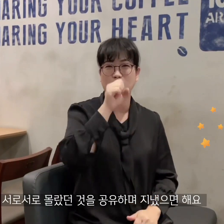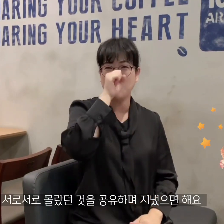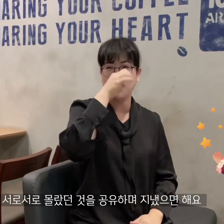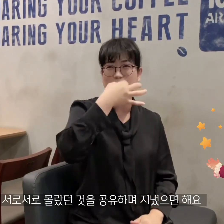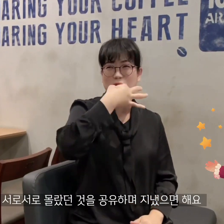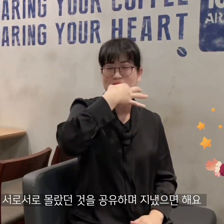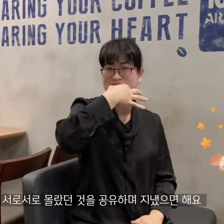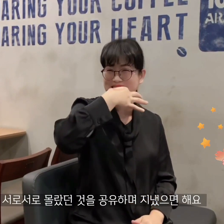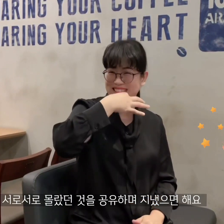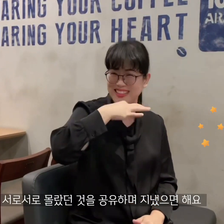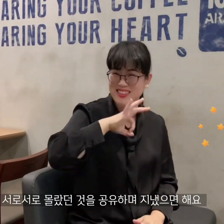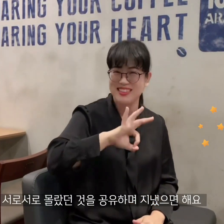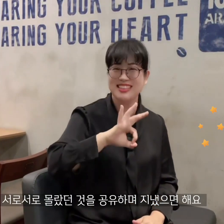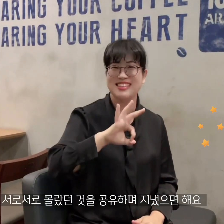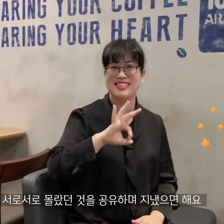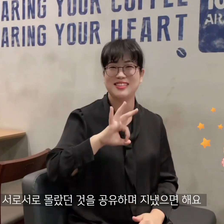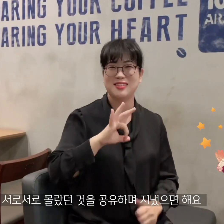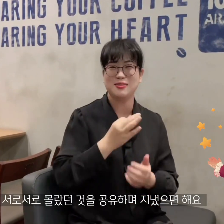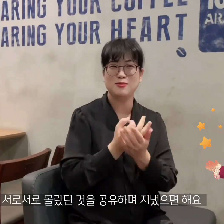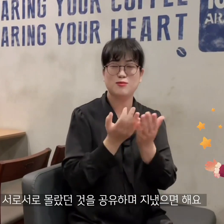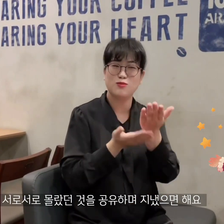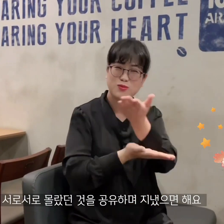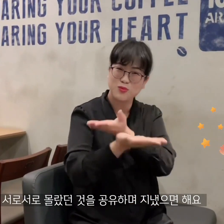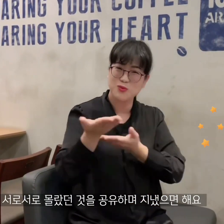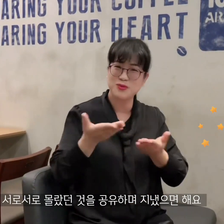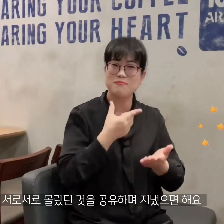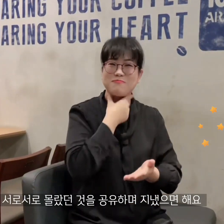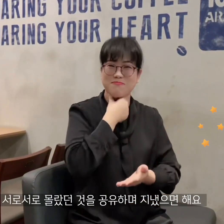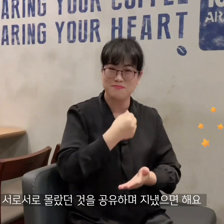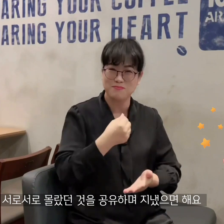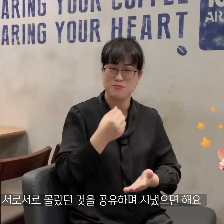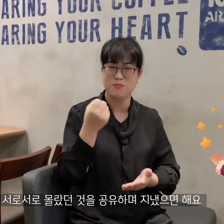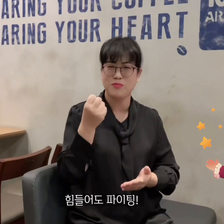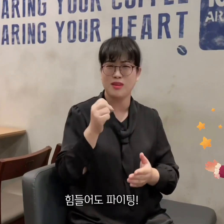I hope we can spend time sharing things we didn't know with each other.